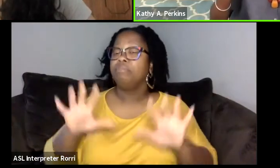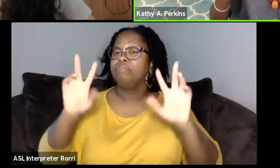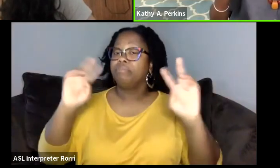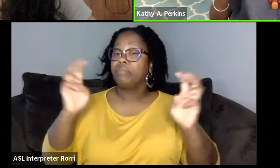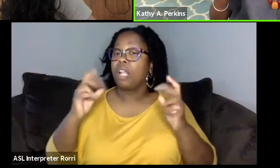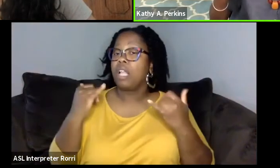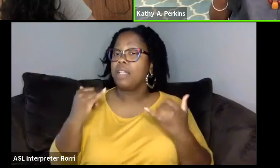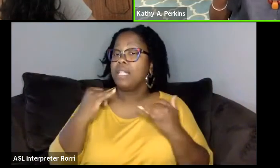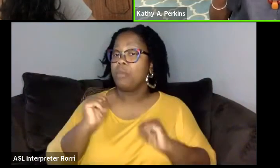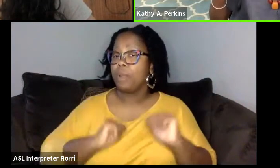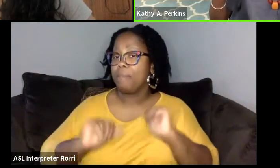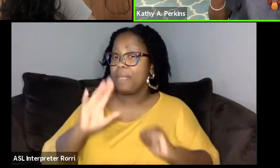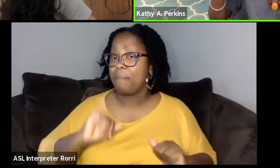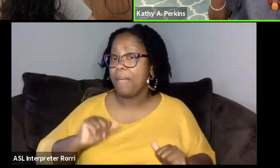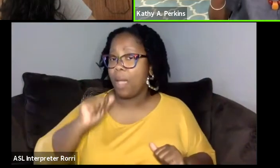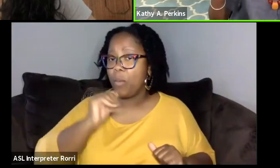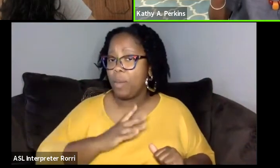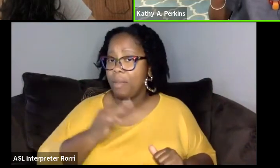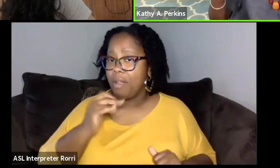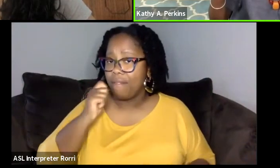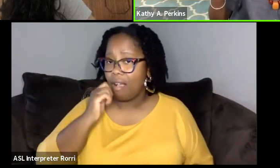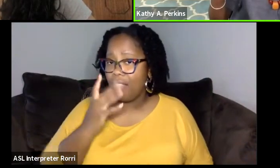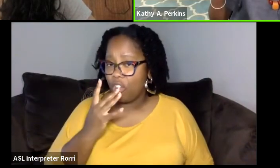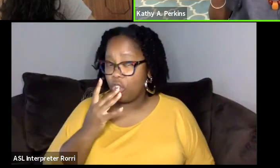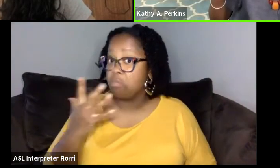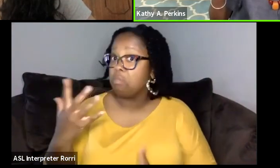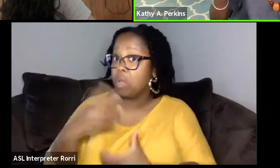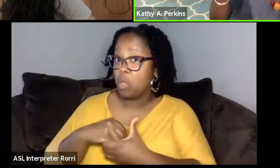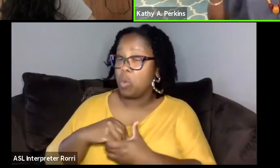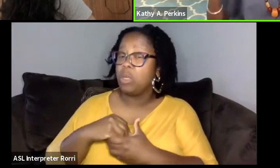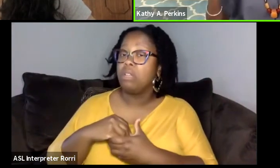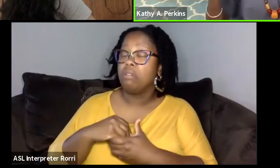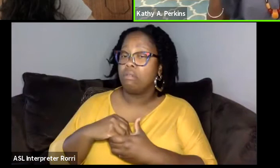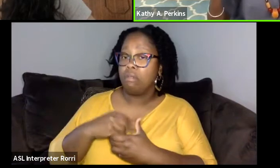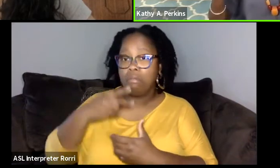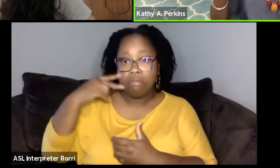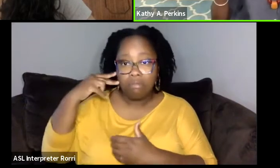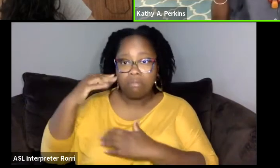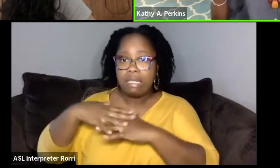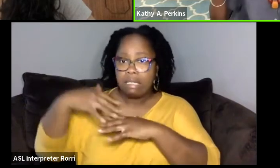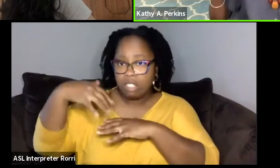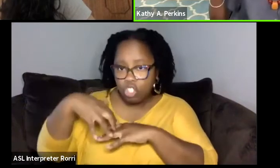And we had native American women or indigenous women writing.